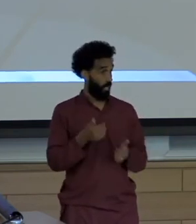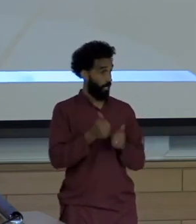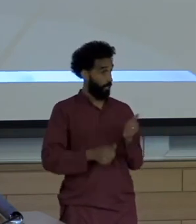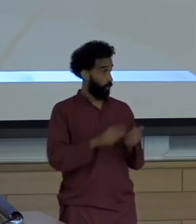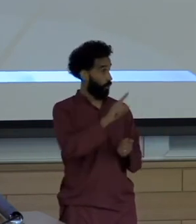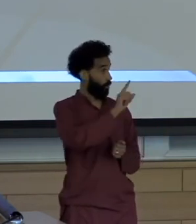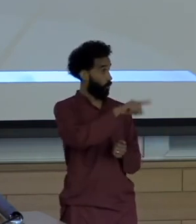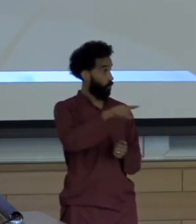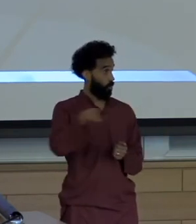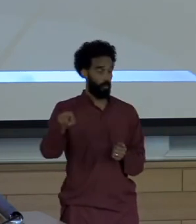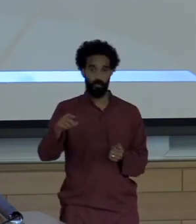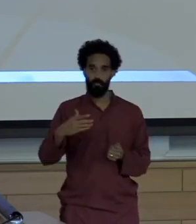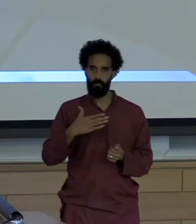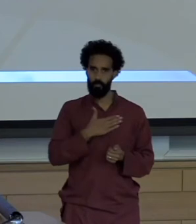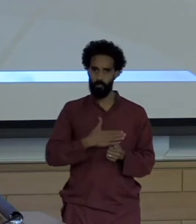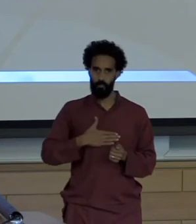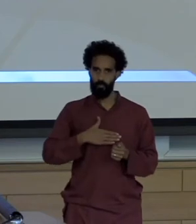to go full Greta